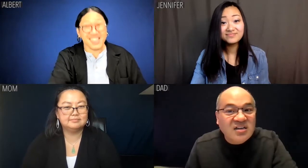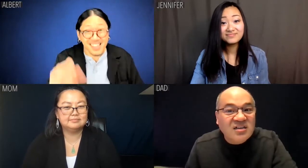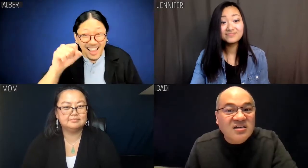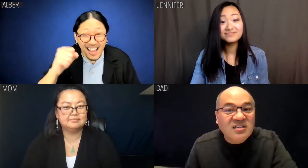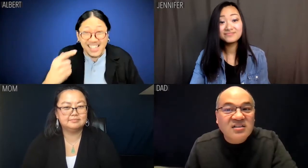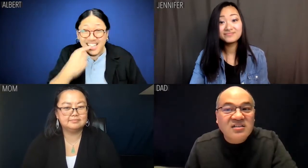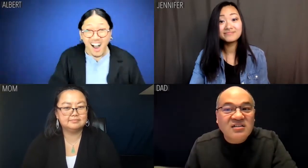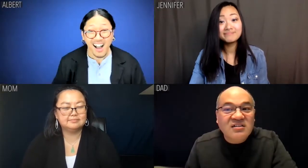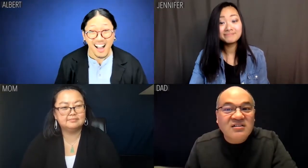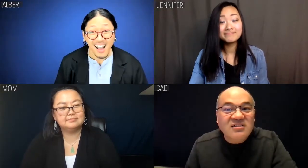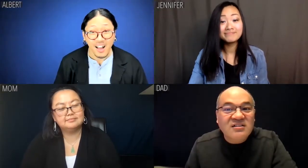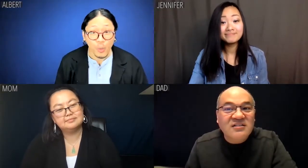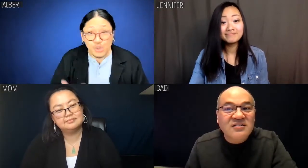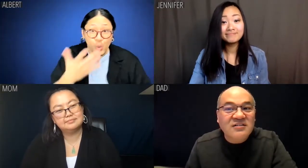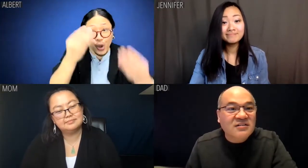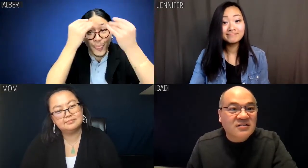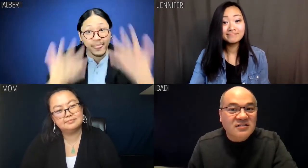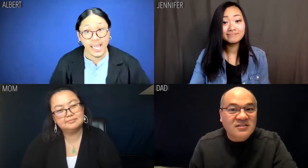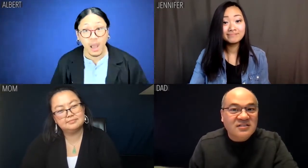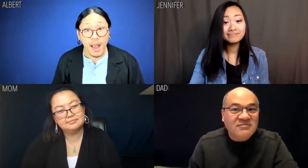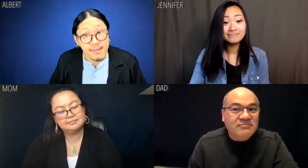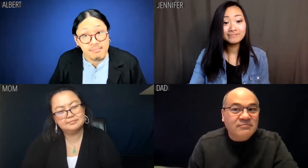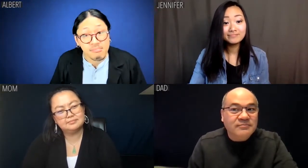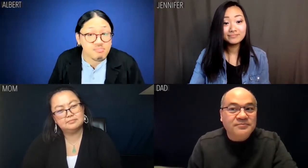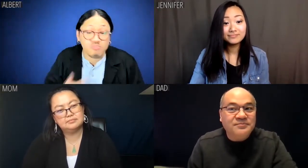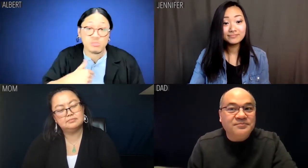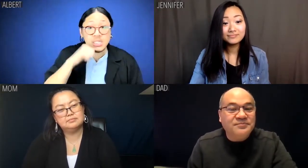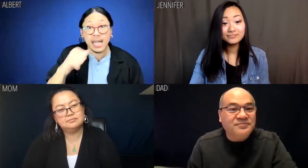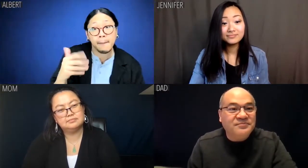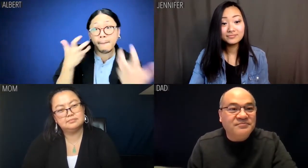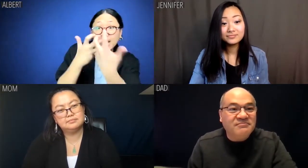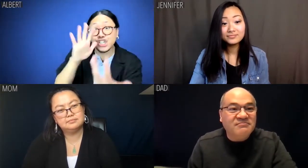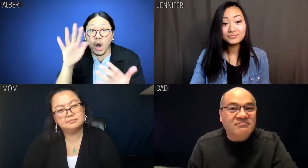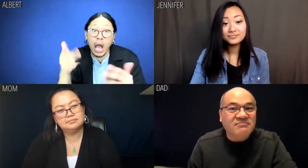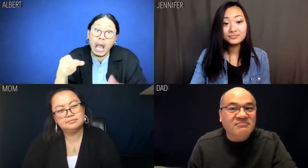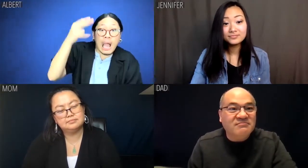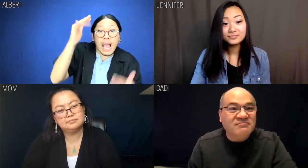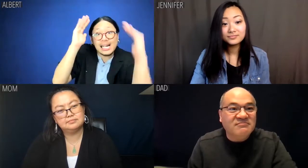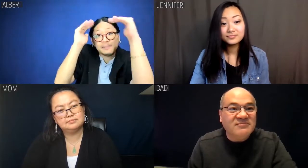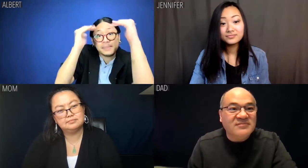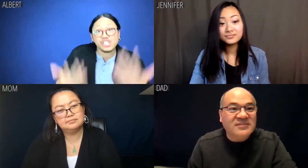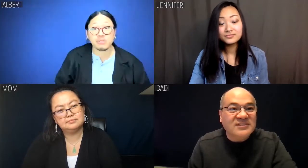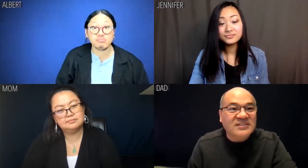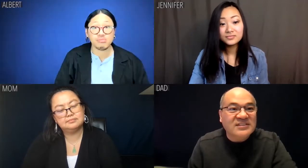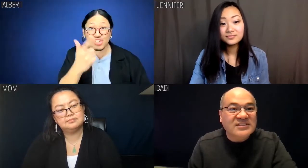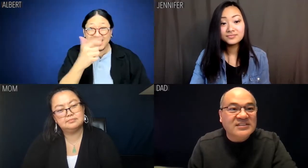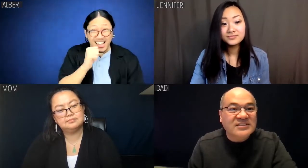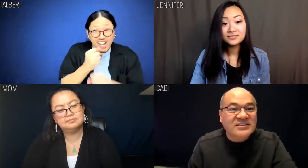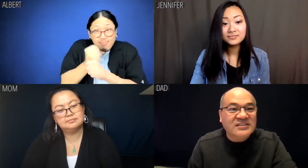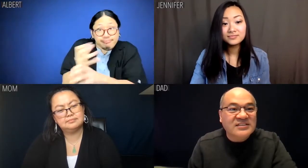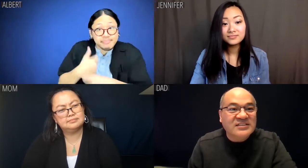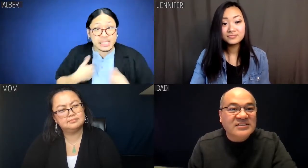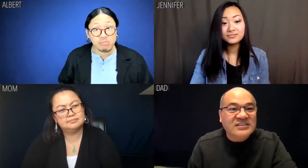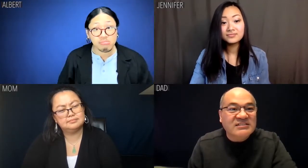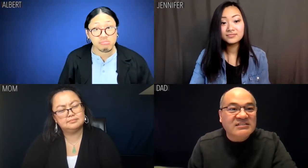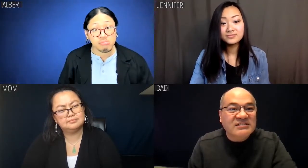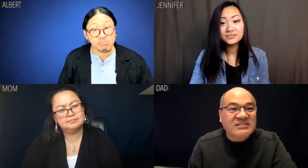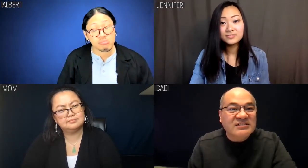Albert: Yeah, it does stink. So what do you think about it, huh? I didn't live up to your high expectations. Aren't you going to yell at me for it?